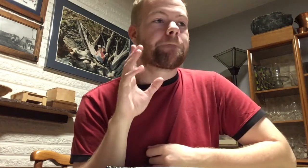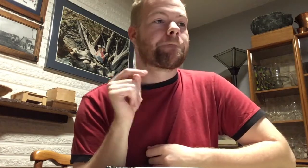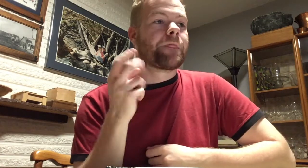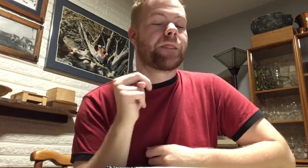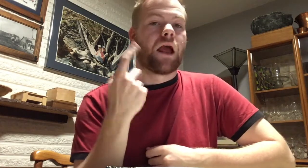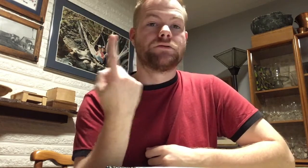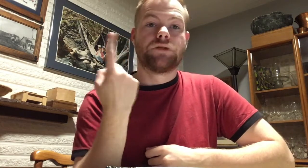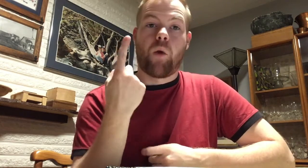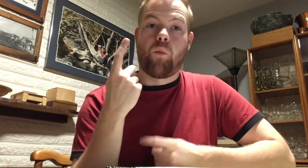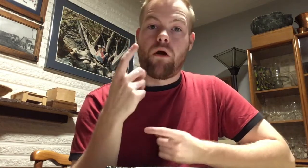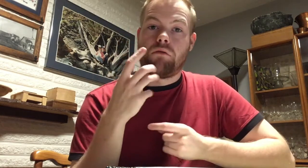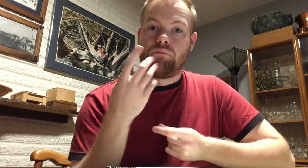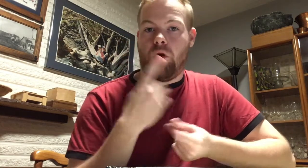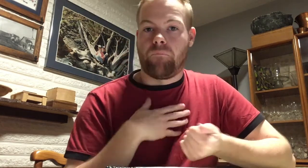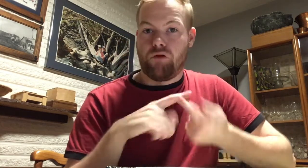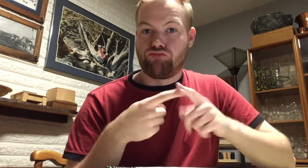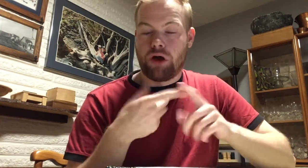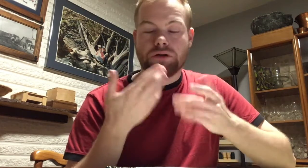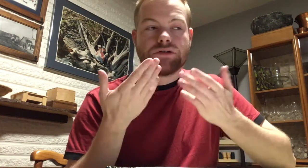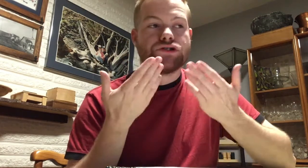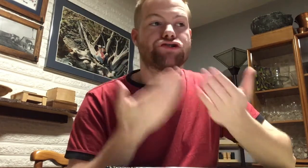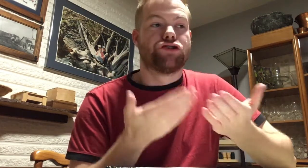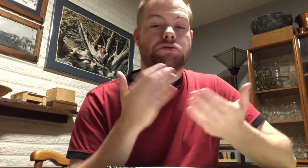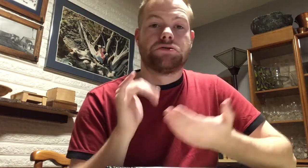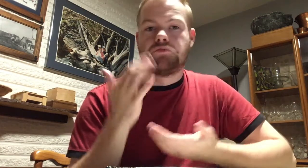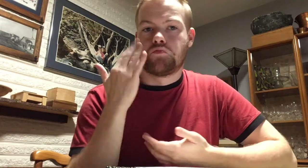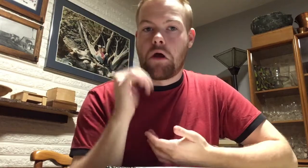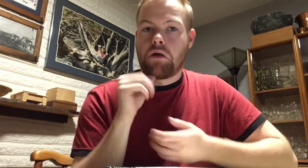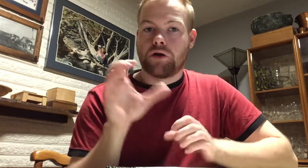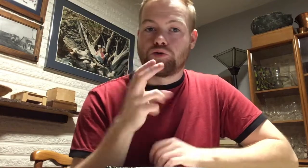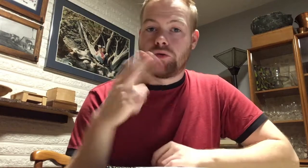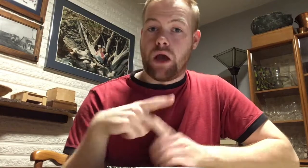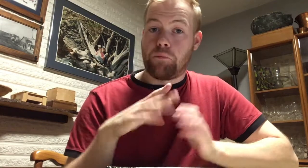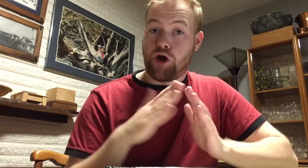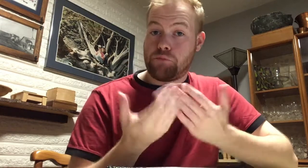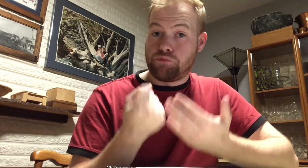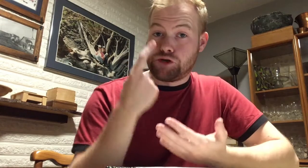But then someone—one of my friends— suggested, why not do Harry Potter books?